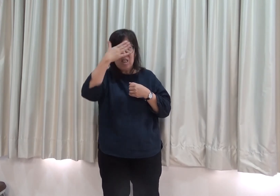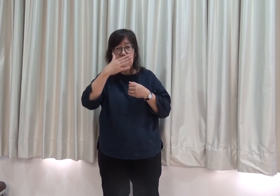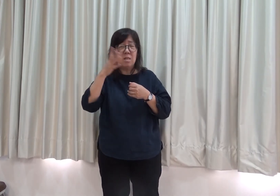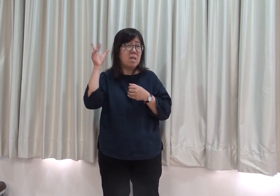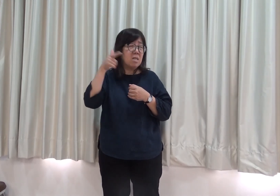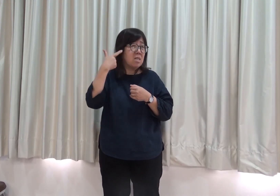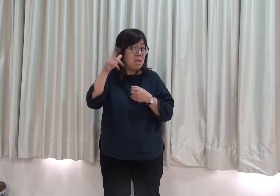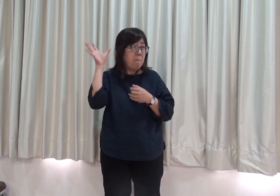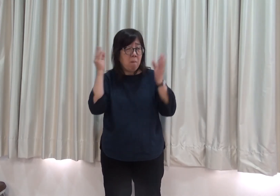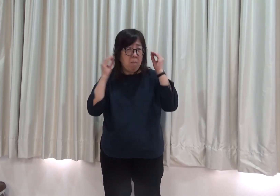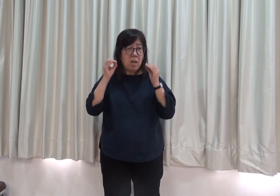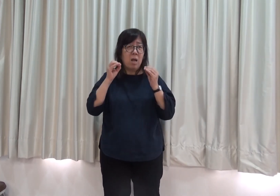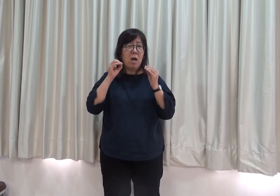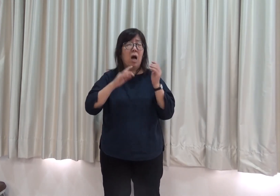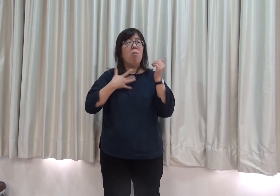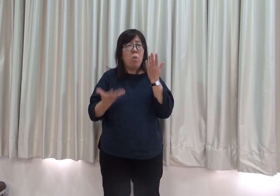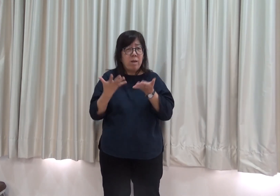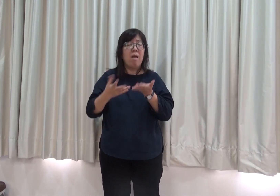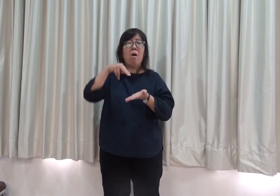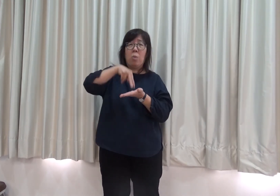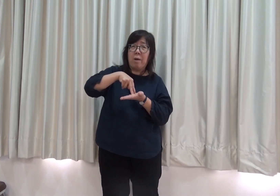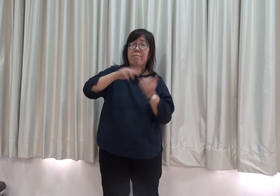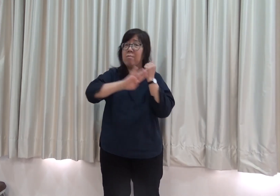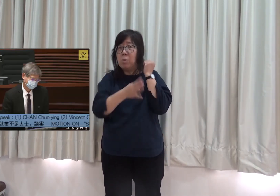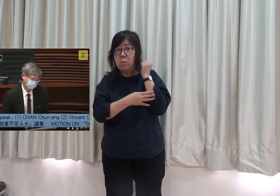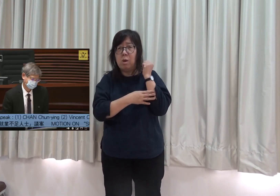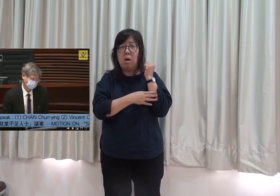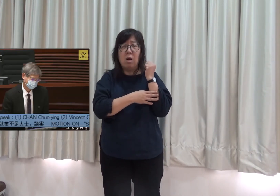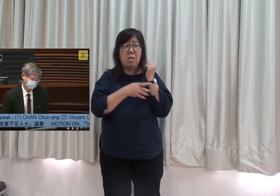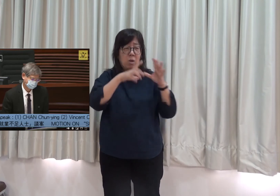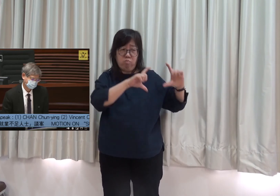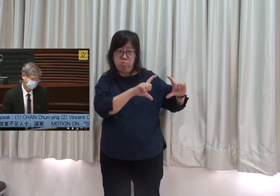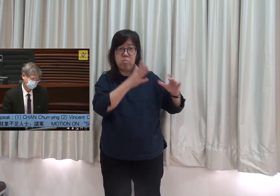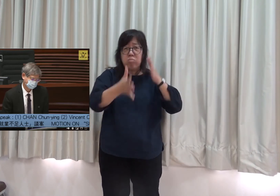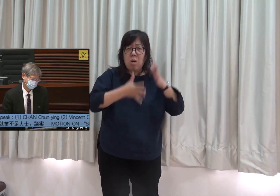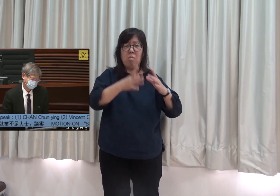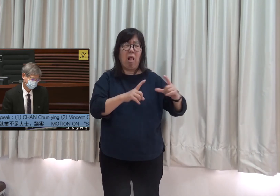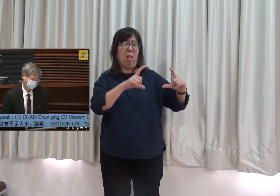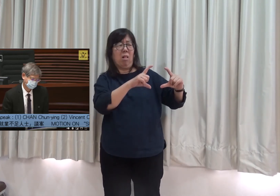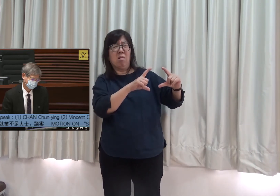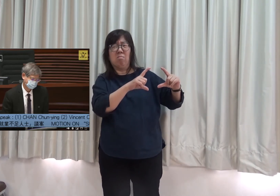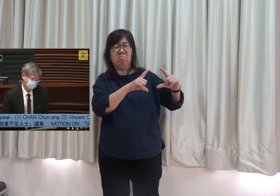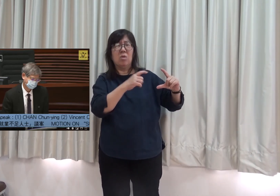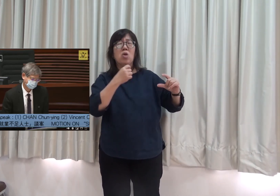The size of the sign language interpretation on TV news or live broadcast of the Legislative Council is way too small